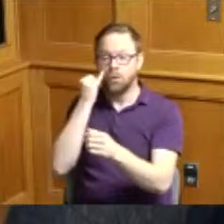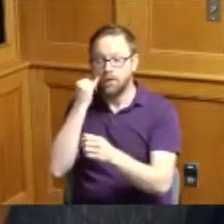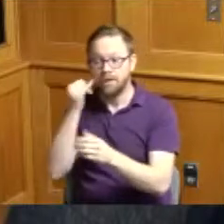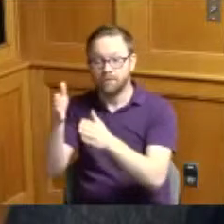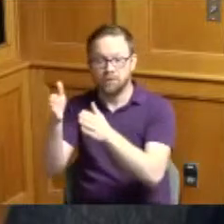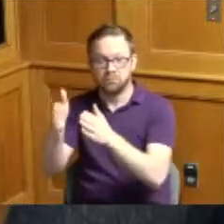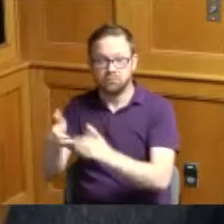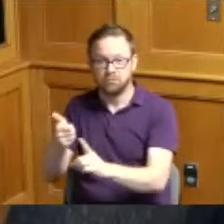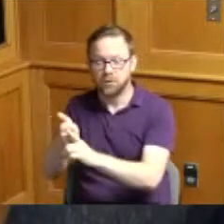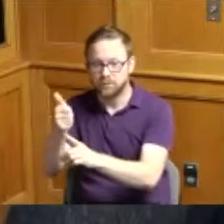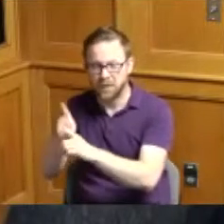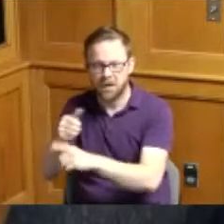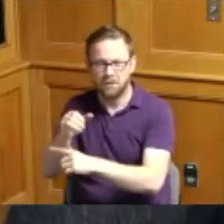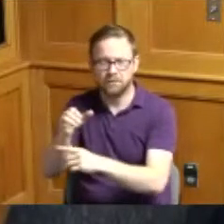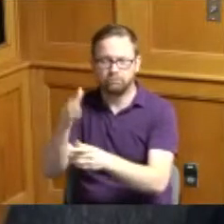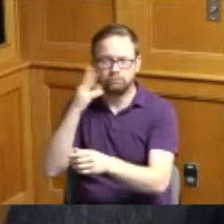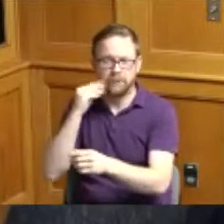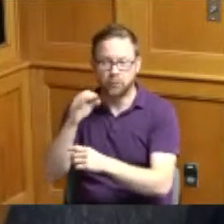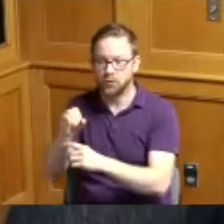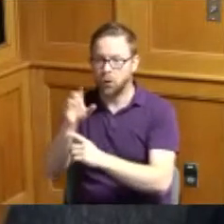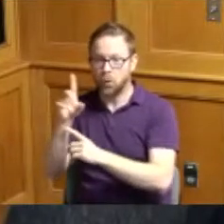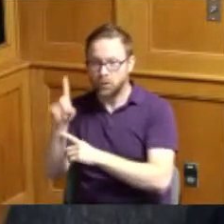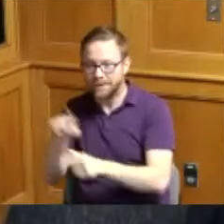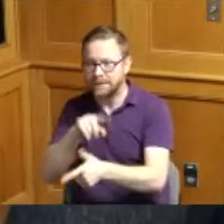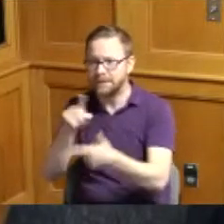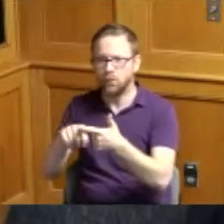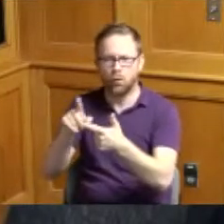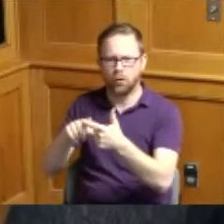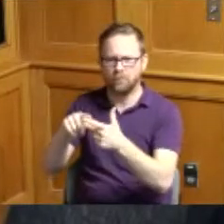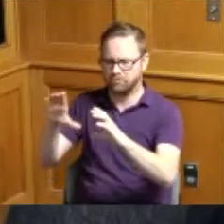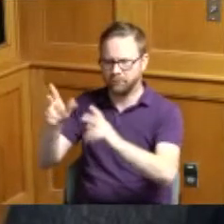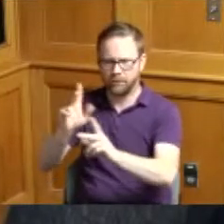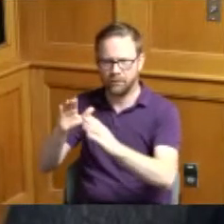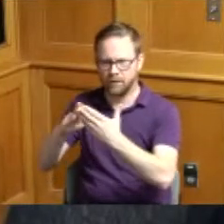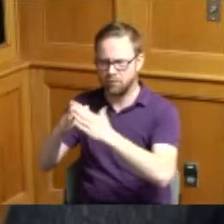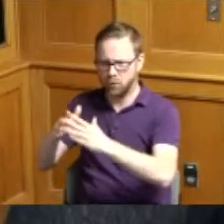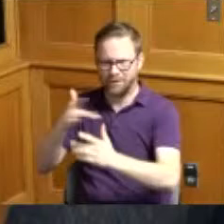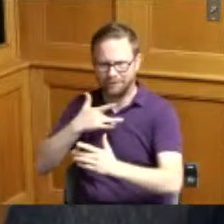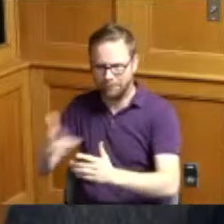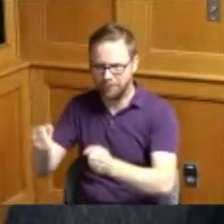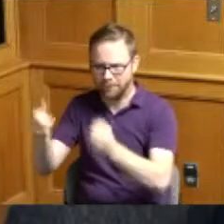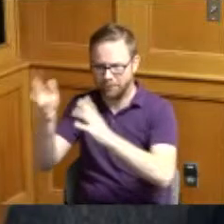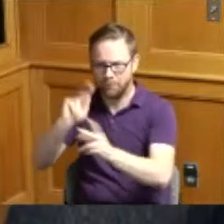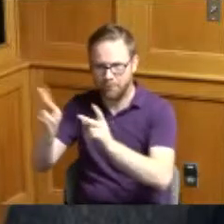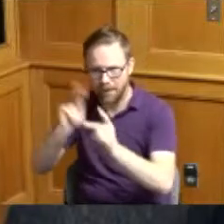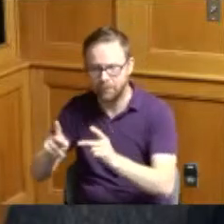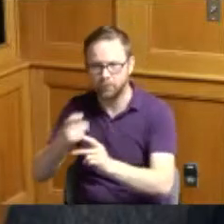at a high rate are using drugs at a high rate and so we've been very proactive in that neighborhood